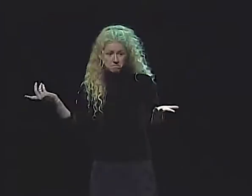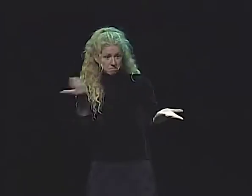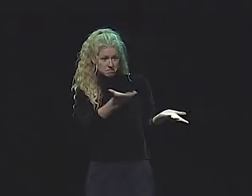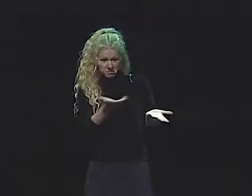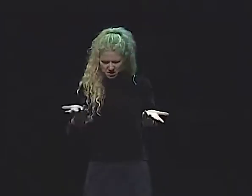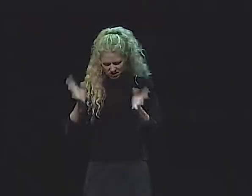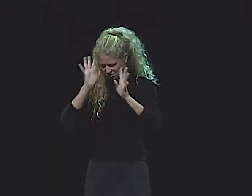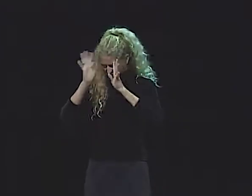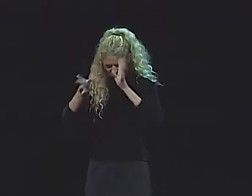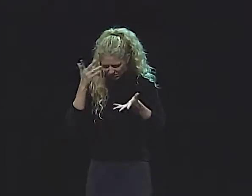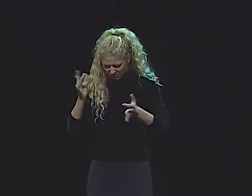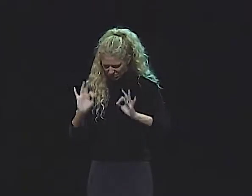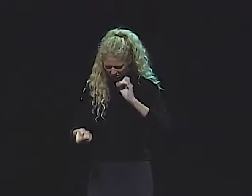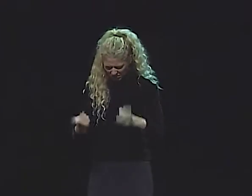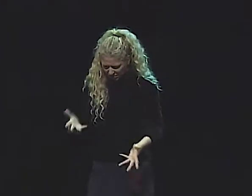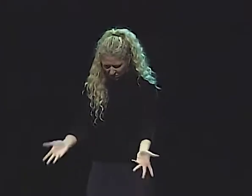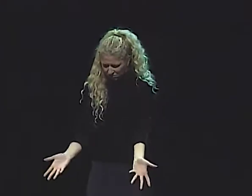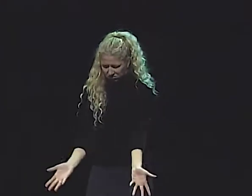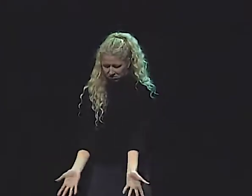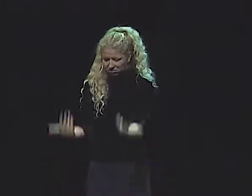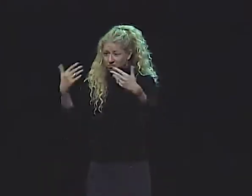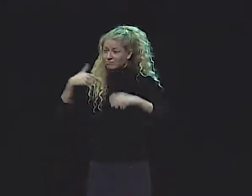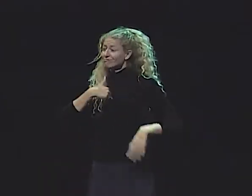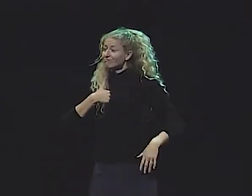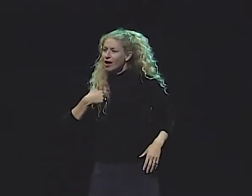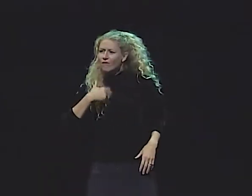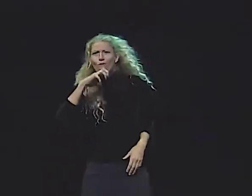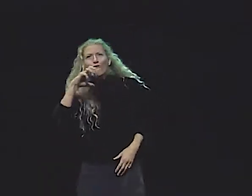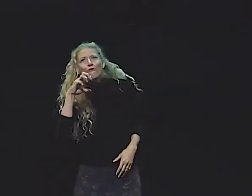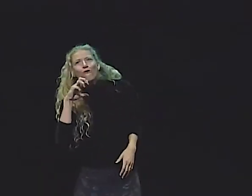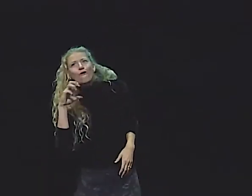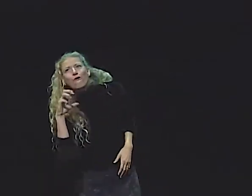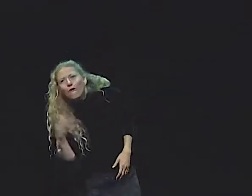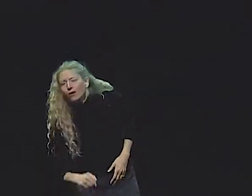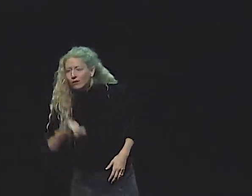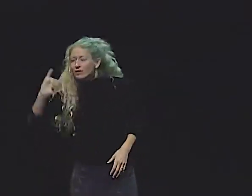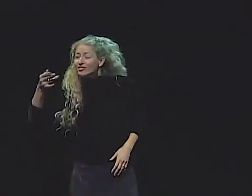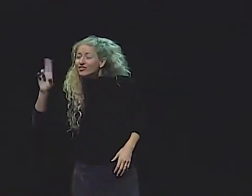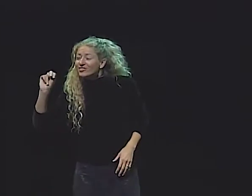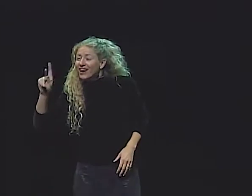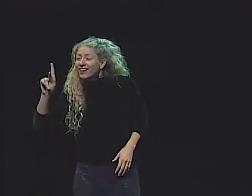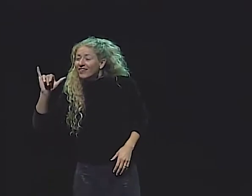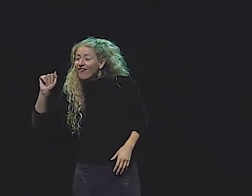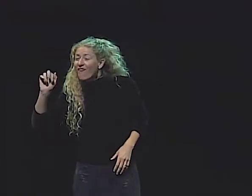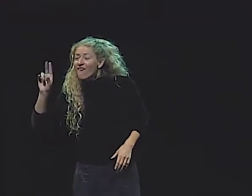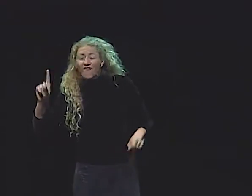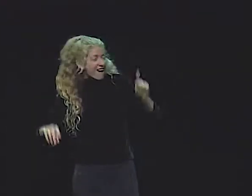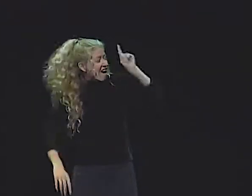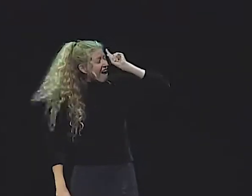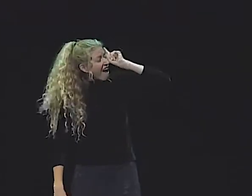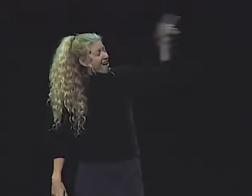EVERYBODY JUST LOOKED AT EACH OTHER IN WONDERMENT... AND GOD SAID, "LET'S BE CREATIVE ABOUT THIS.